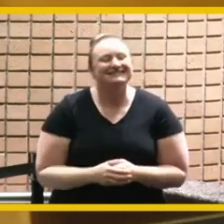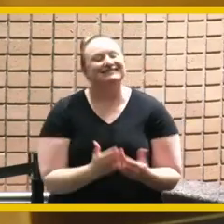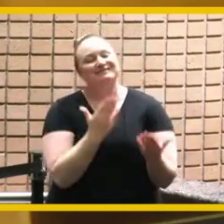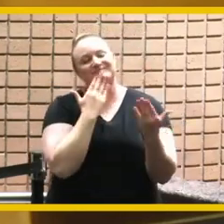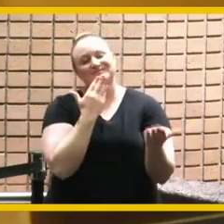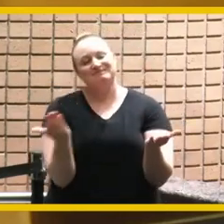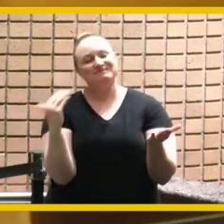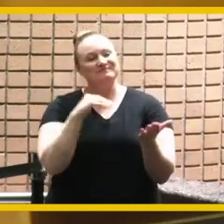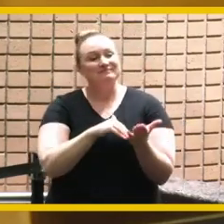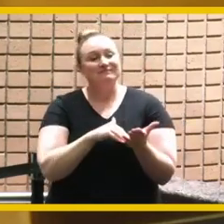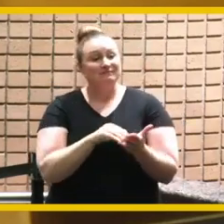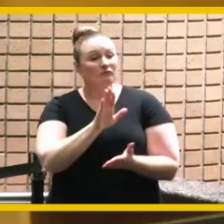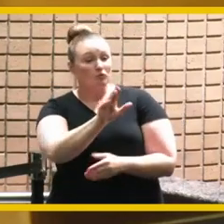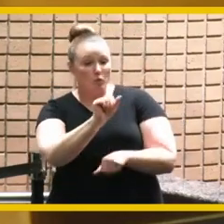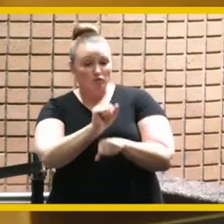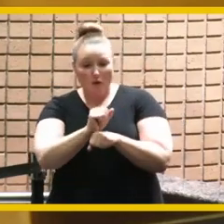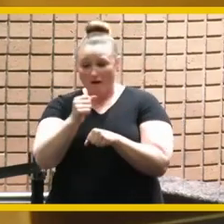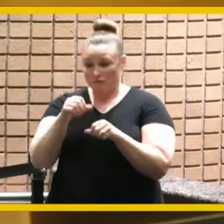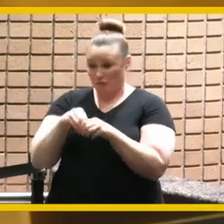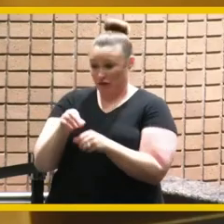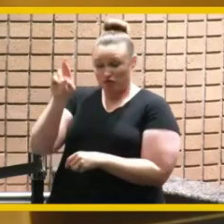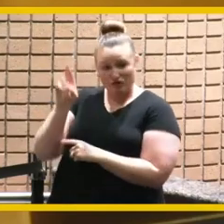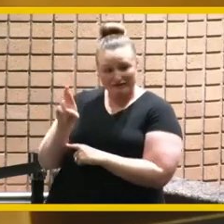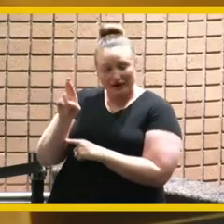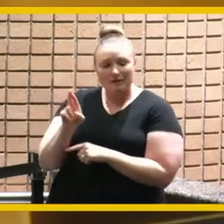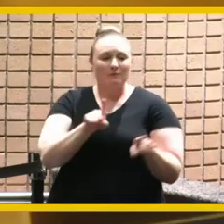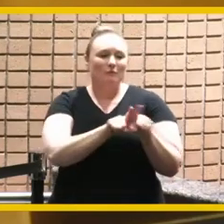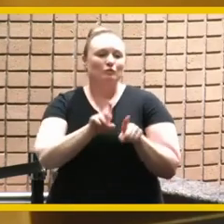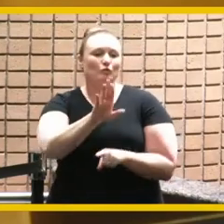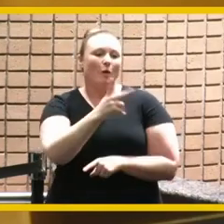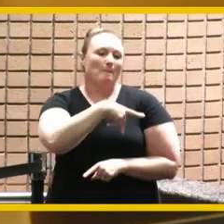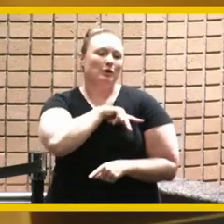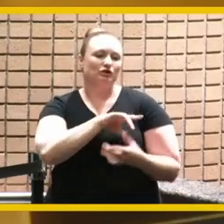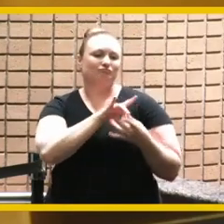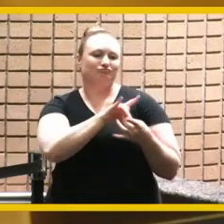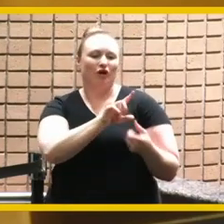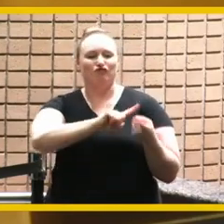only for what you've done for riverside but for your personal friendship i'm going to miss you